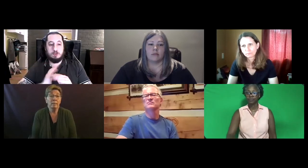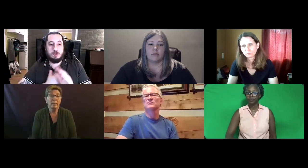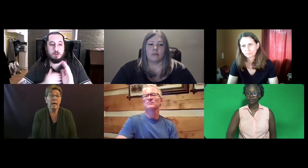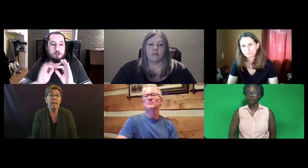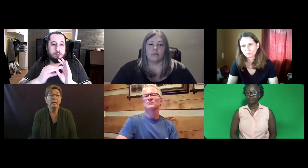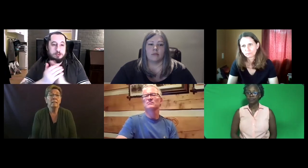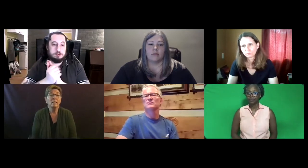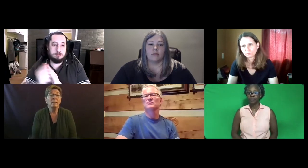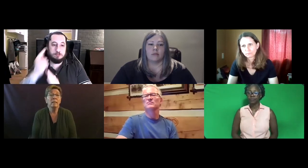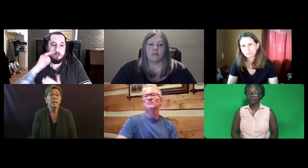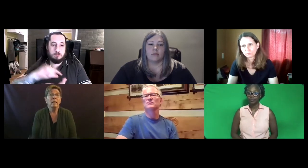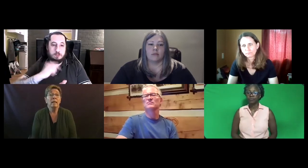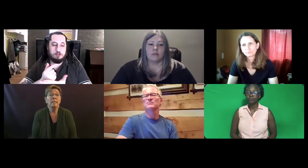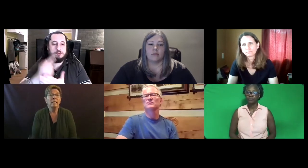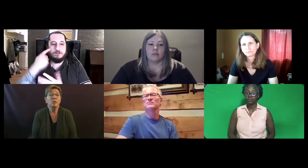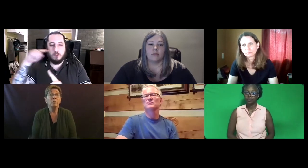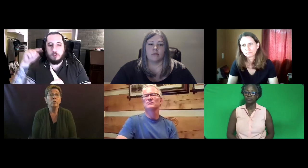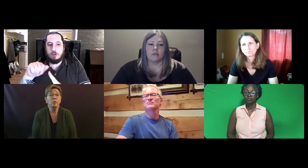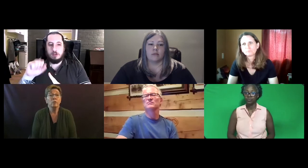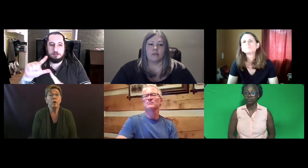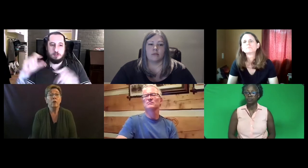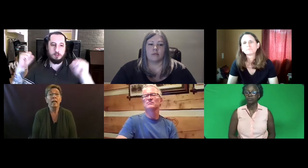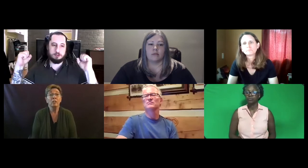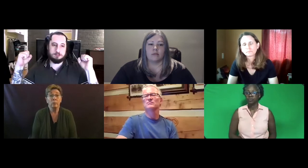the ASLPI for assessing interpreting skills for graduates.